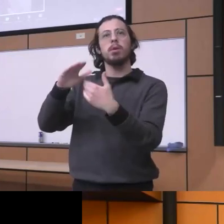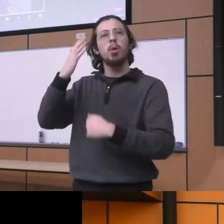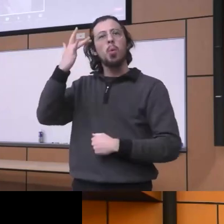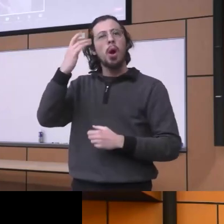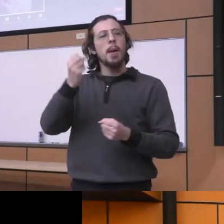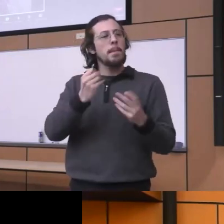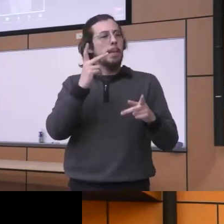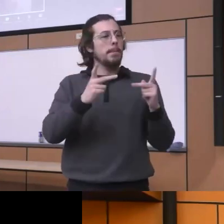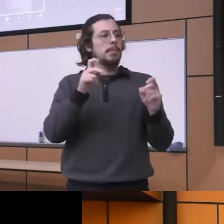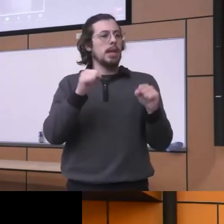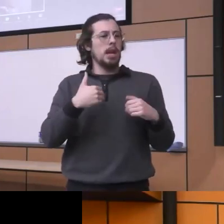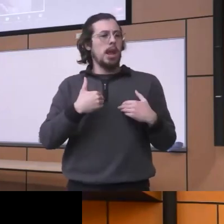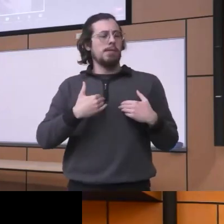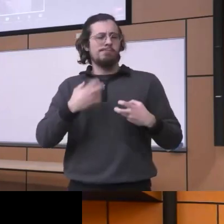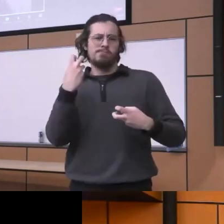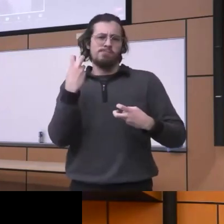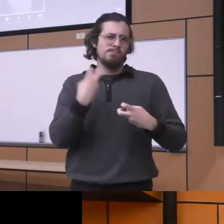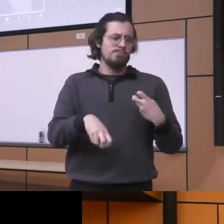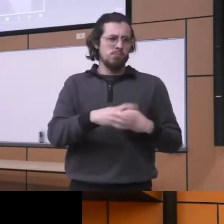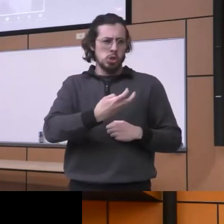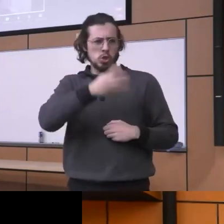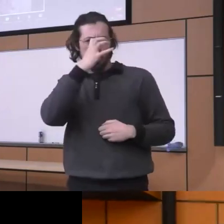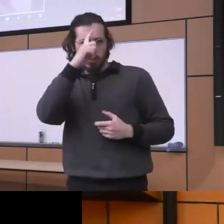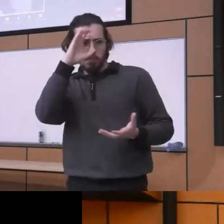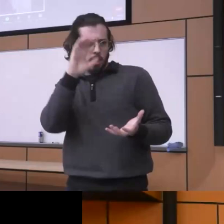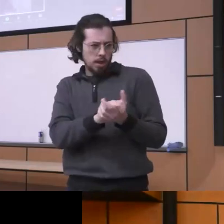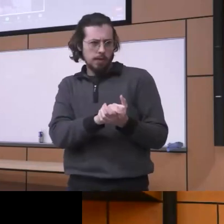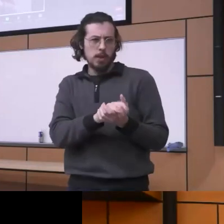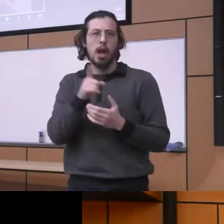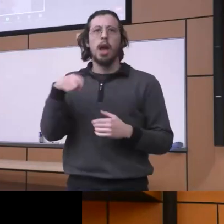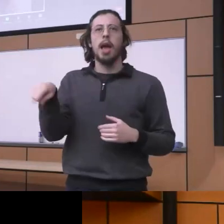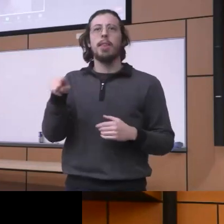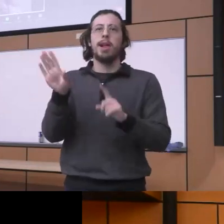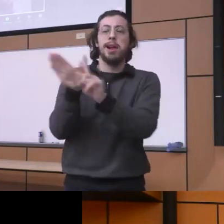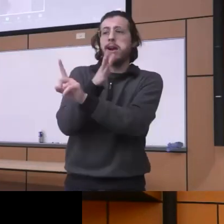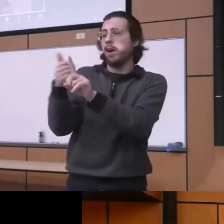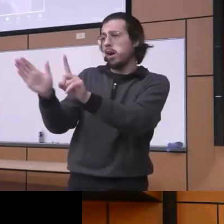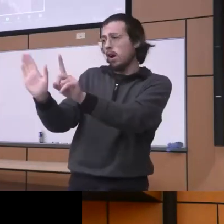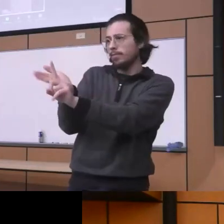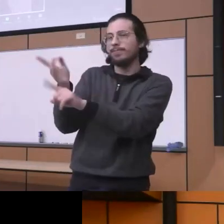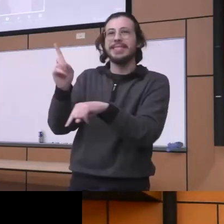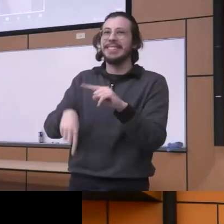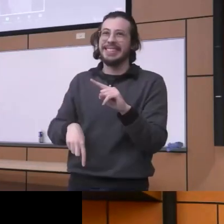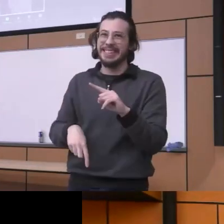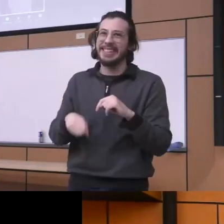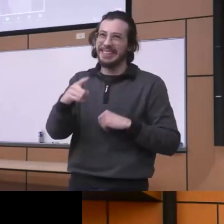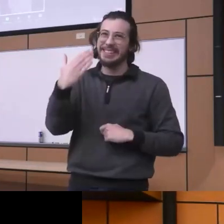have very rigid beliefs you know and not they are not persuadable you know you're not easily this is